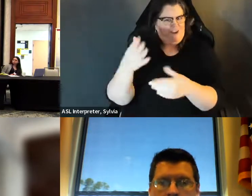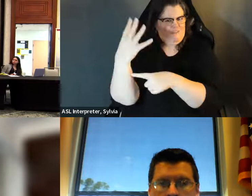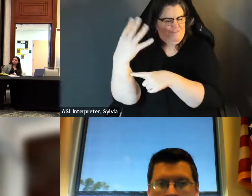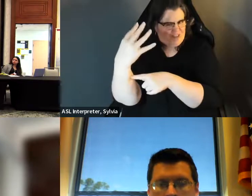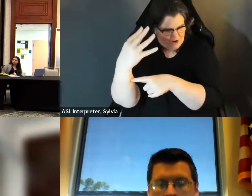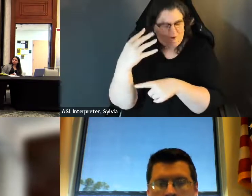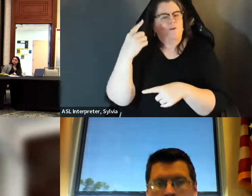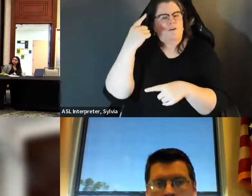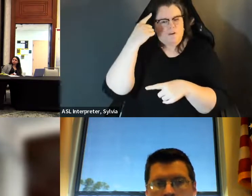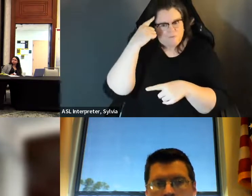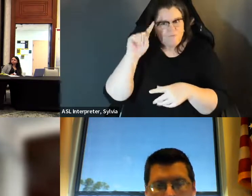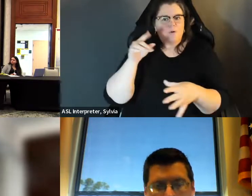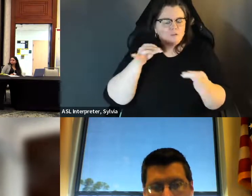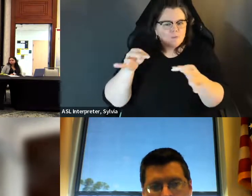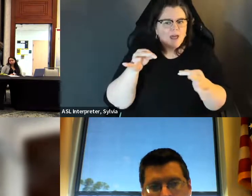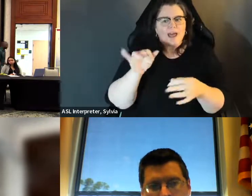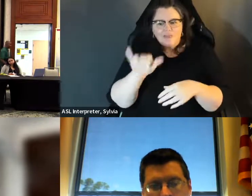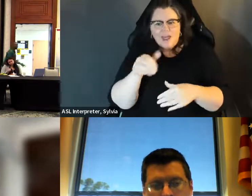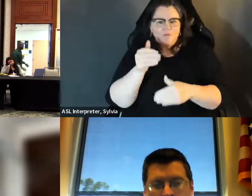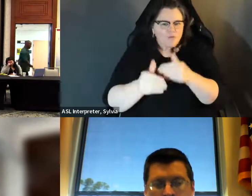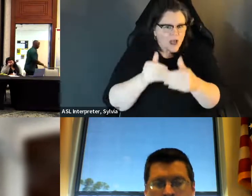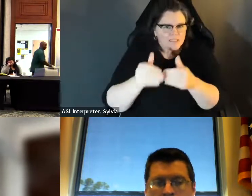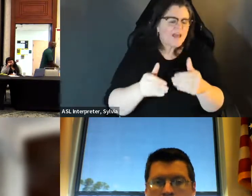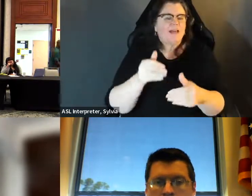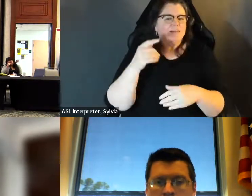of primary and